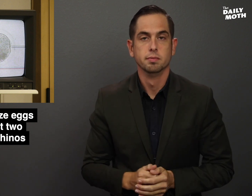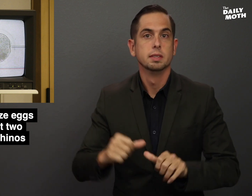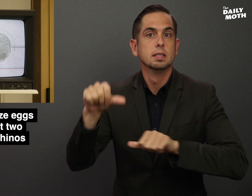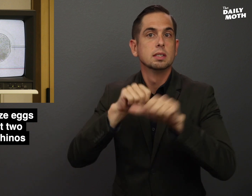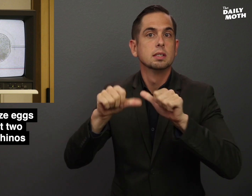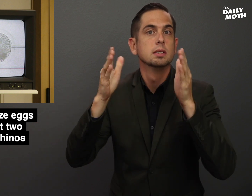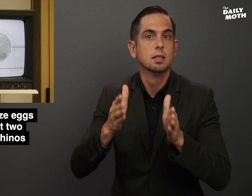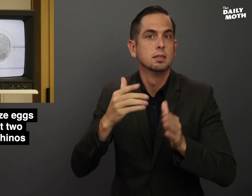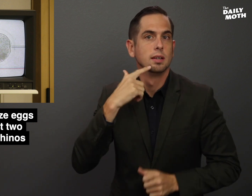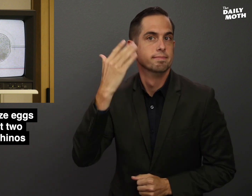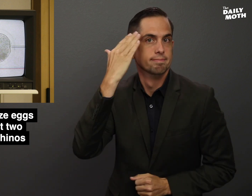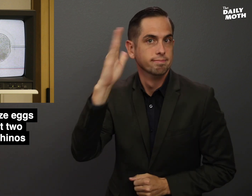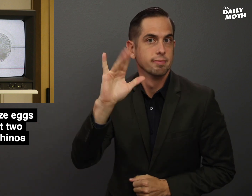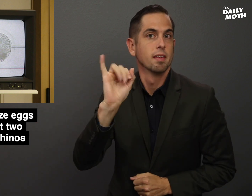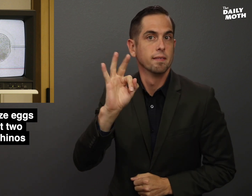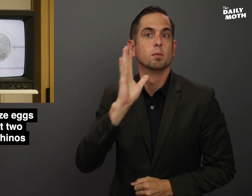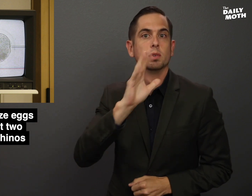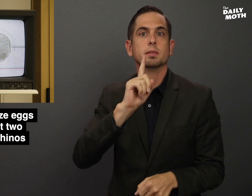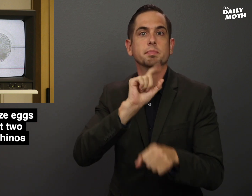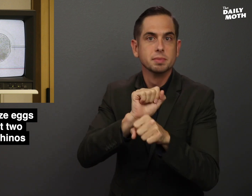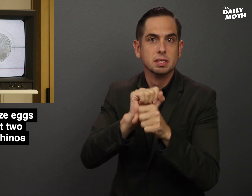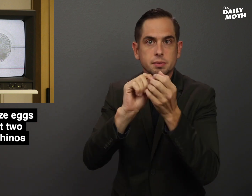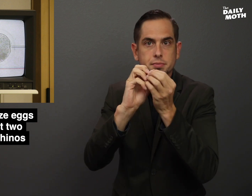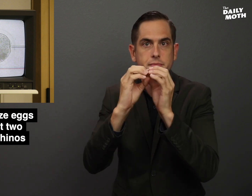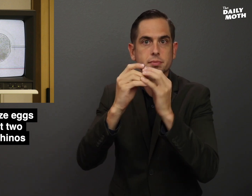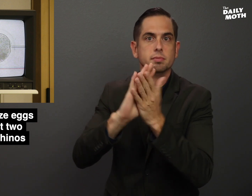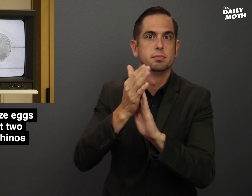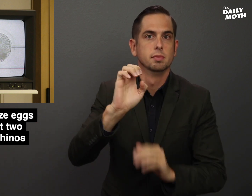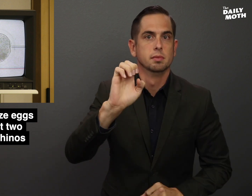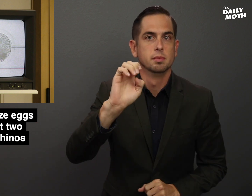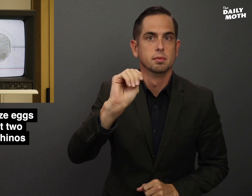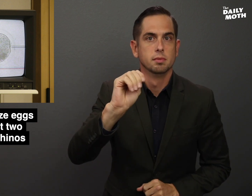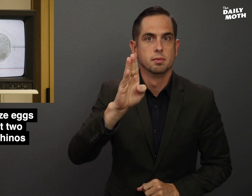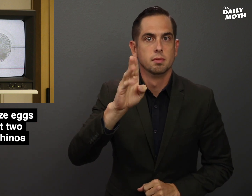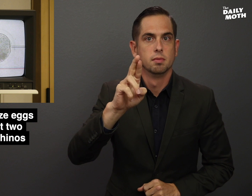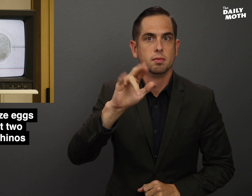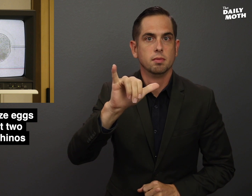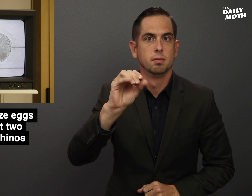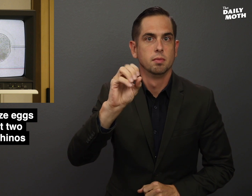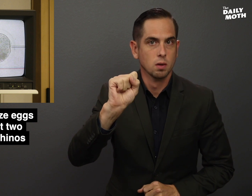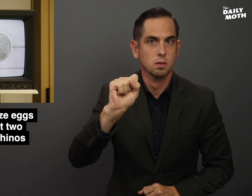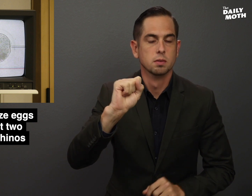Scientists said they don't know if they will have embryos,